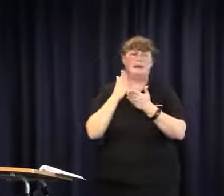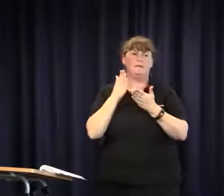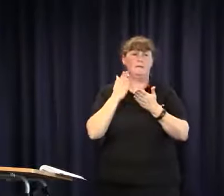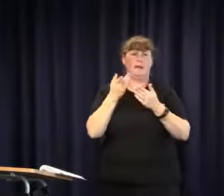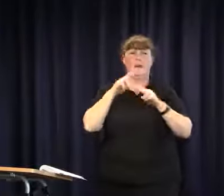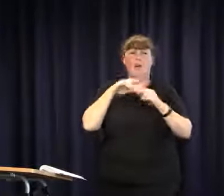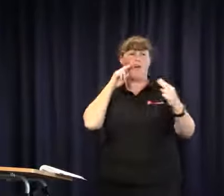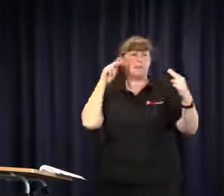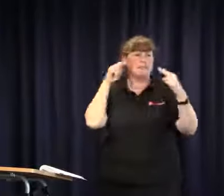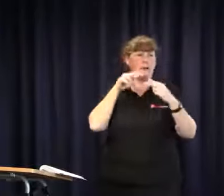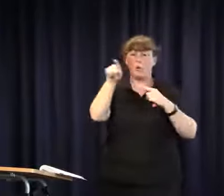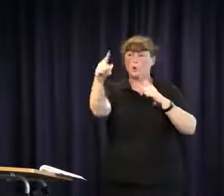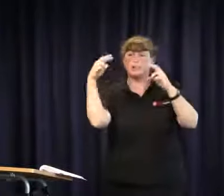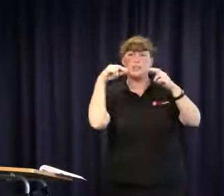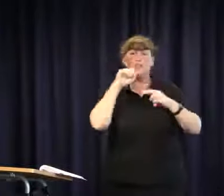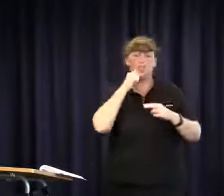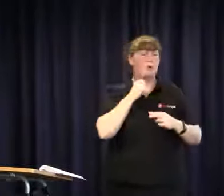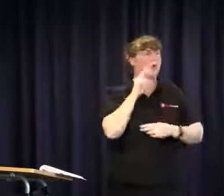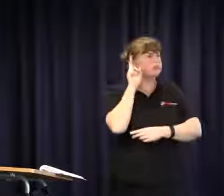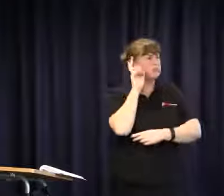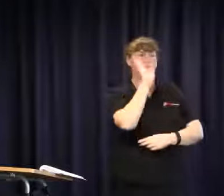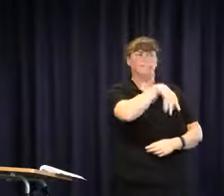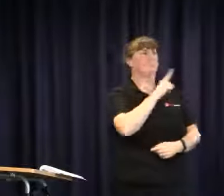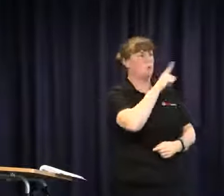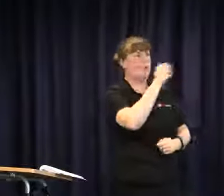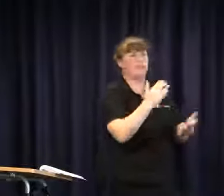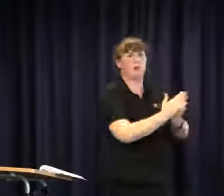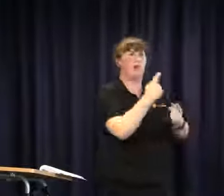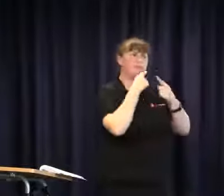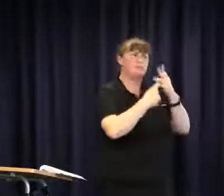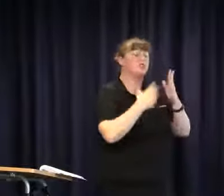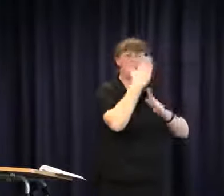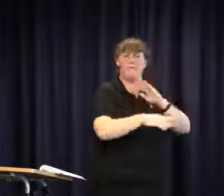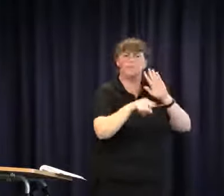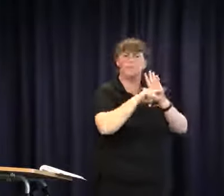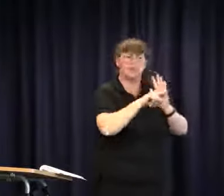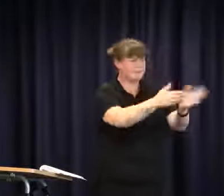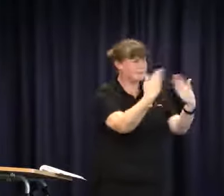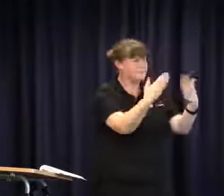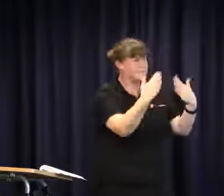the law and, you know, if you see Julie she will listen to you, she will tell you your